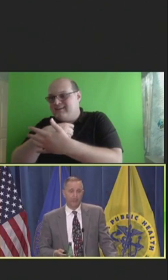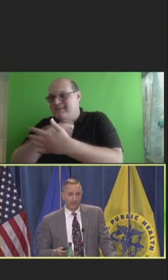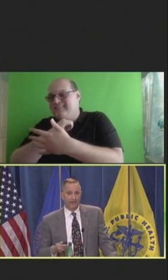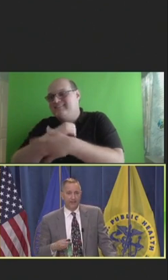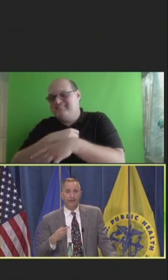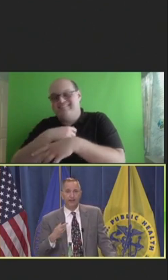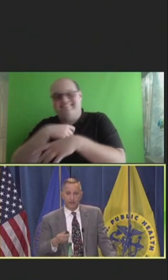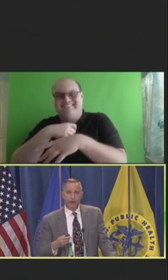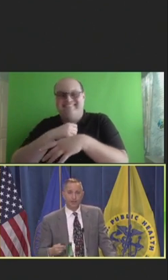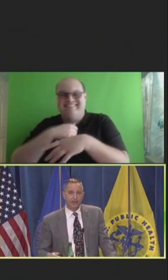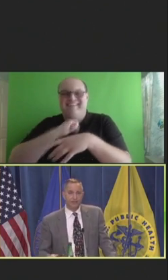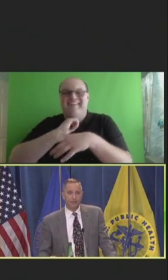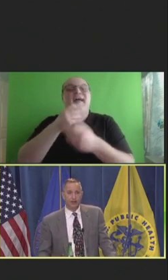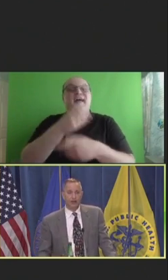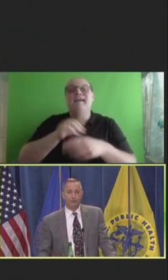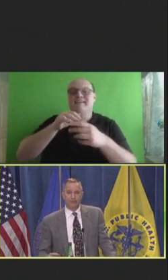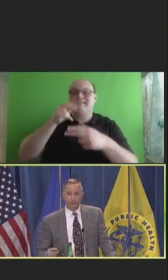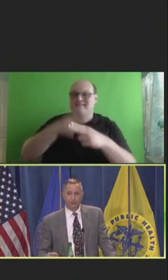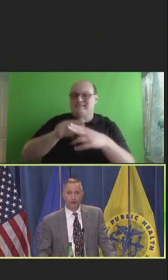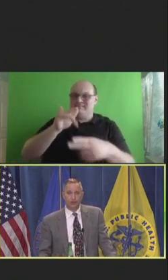And again, the reputation harm is real.